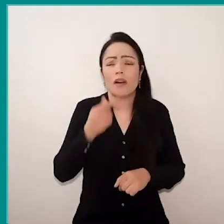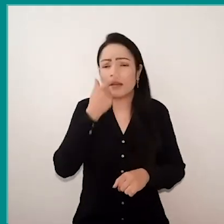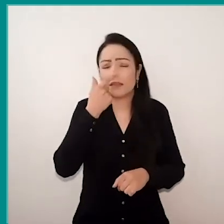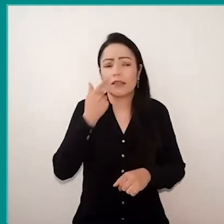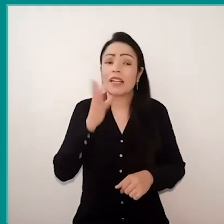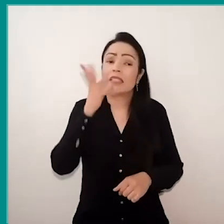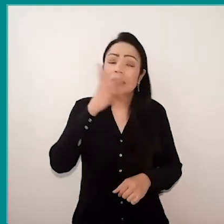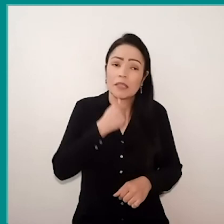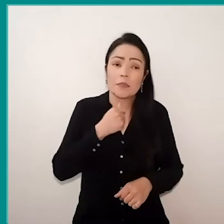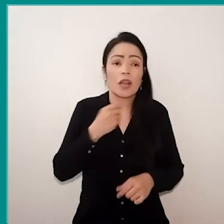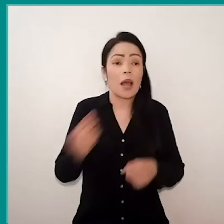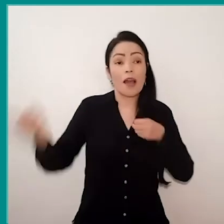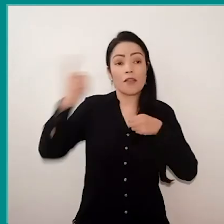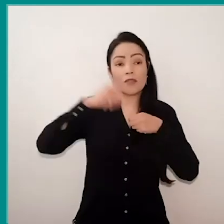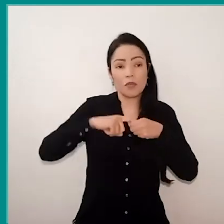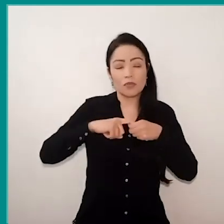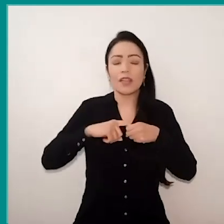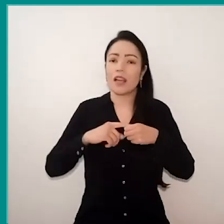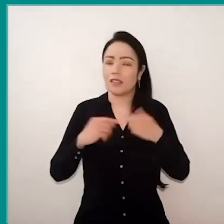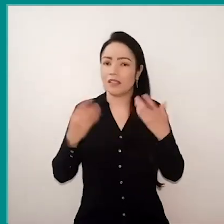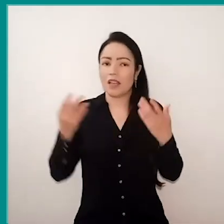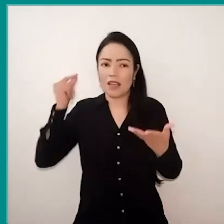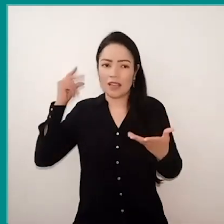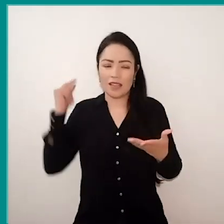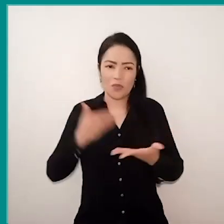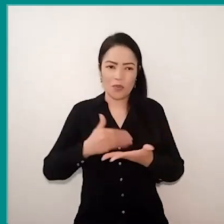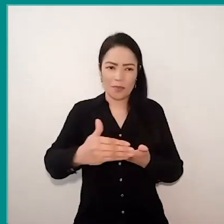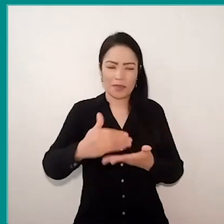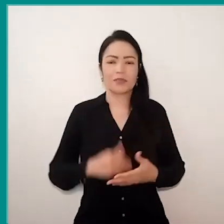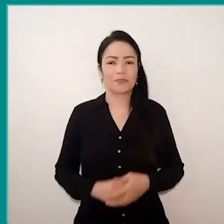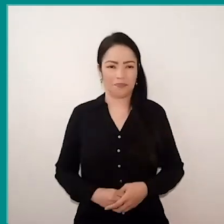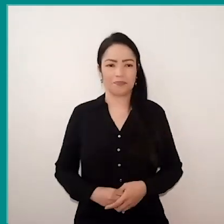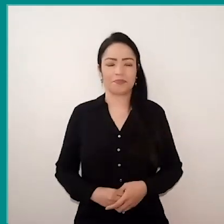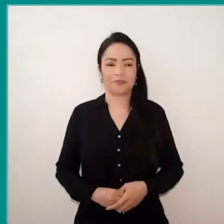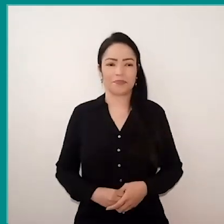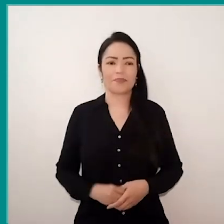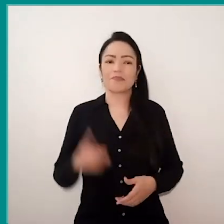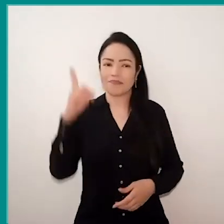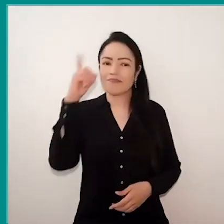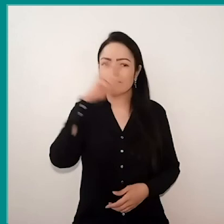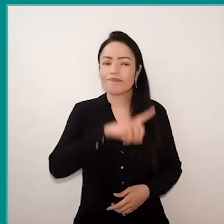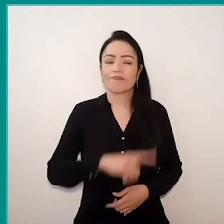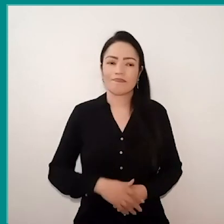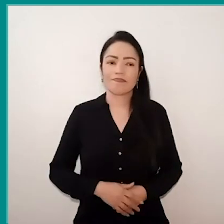to return to the point where we started all this, is very hard. Because education is a right,